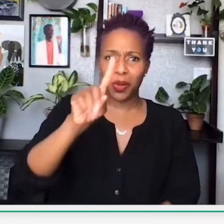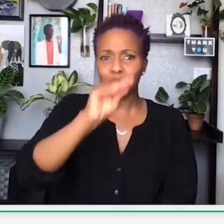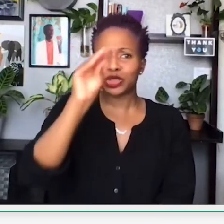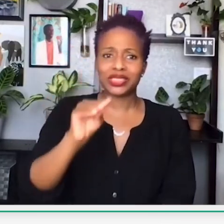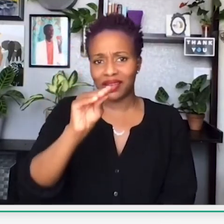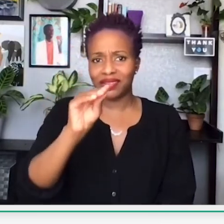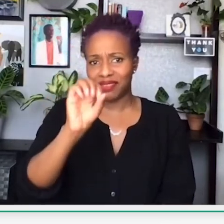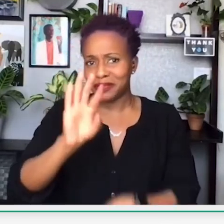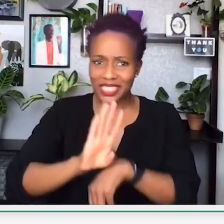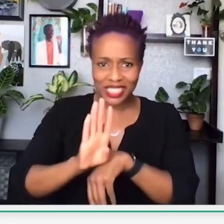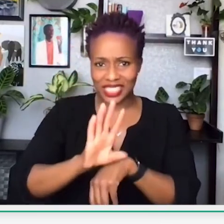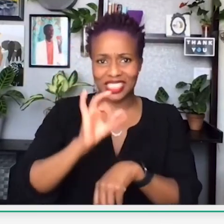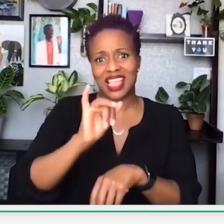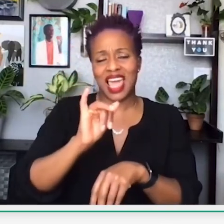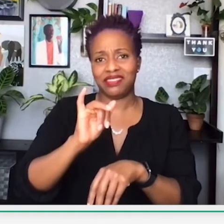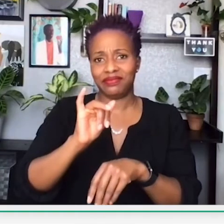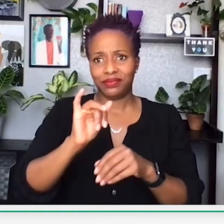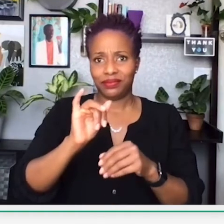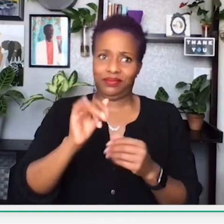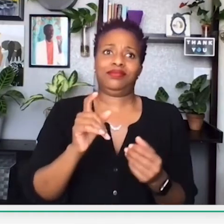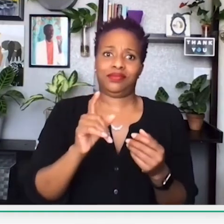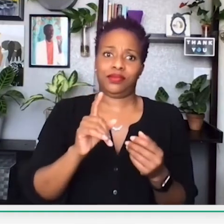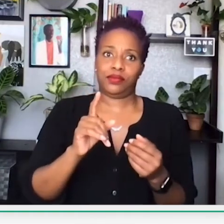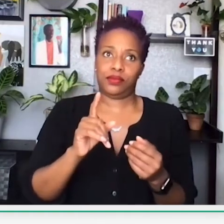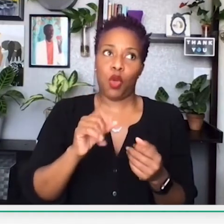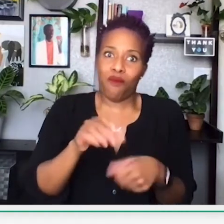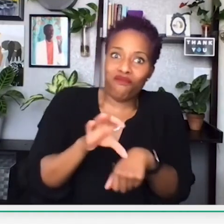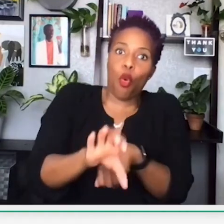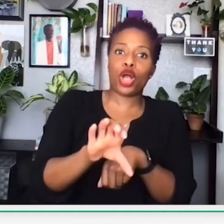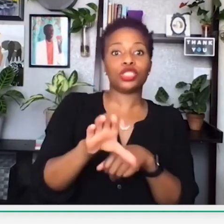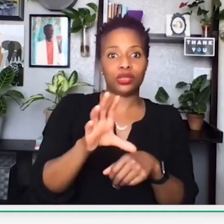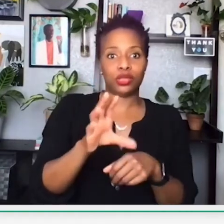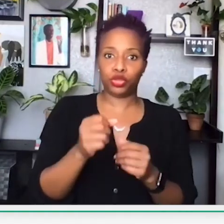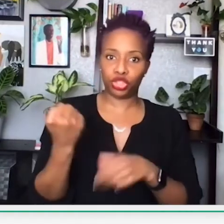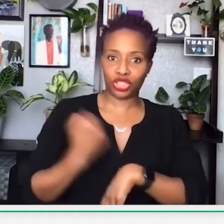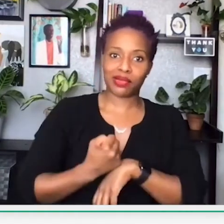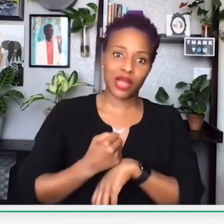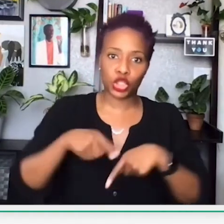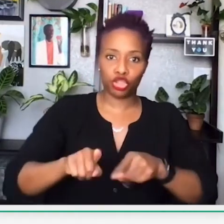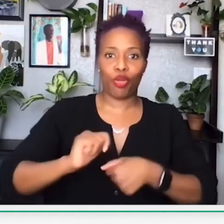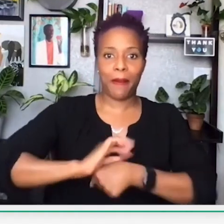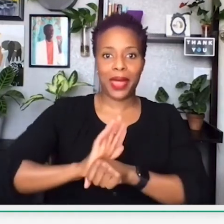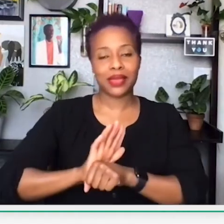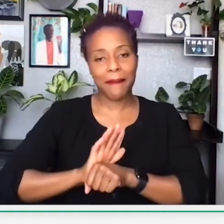the numbers had declined so 41% of businesses were forced